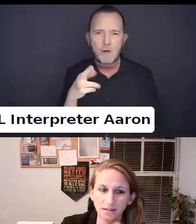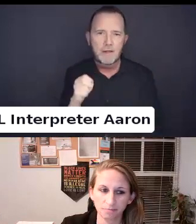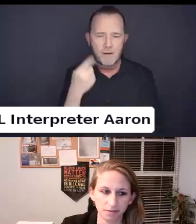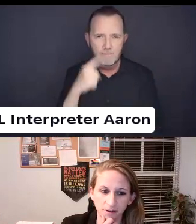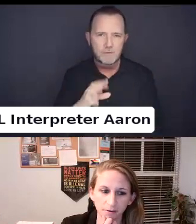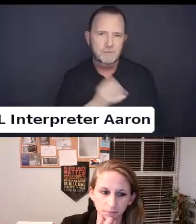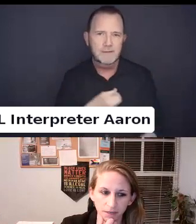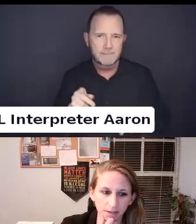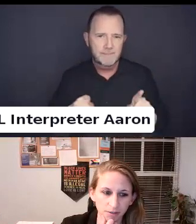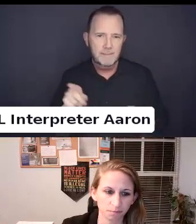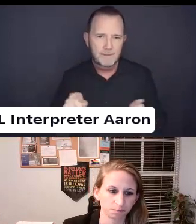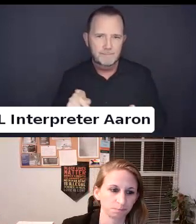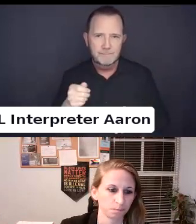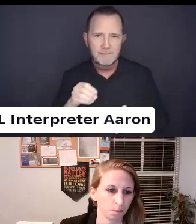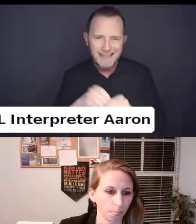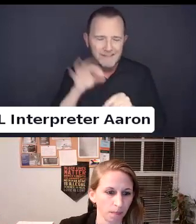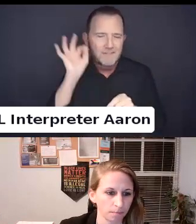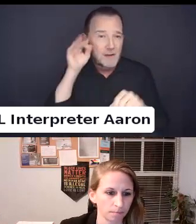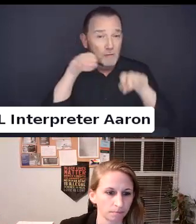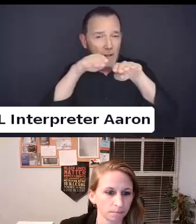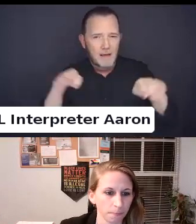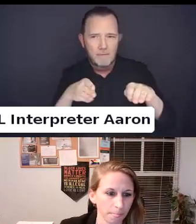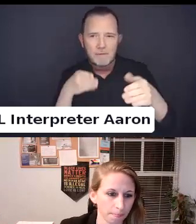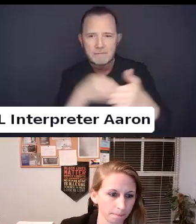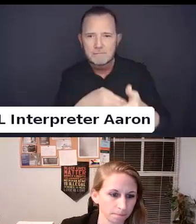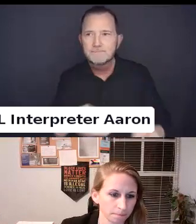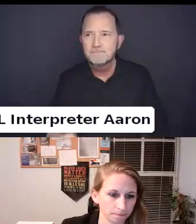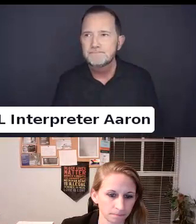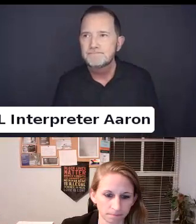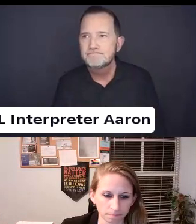In federal litigation.